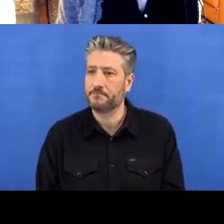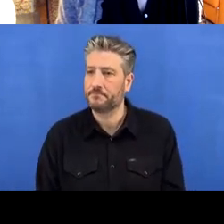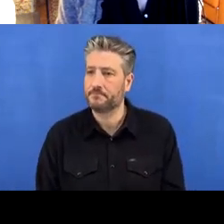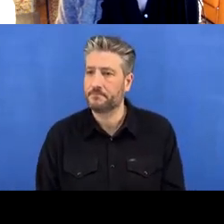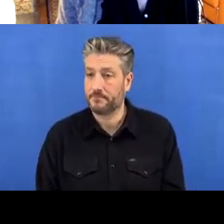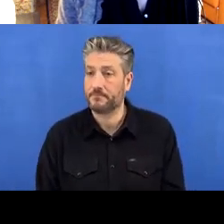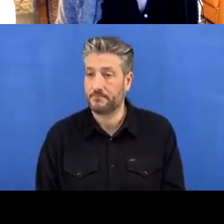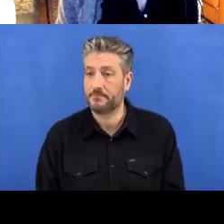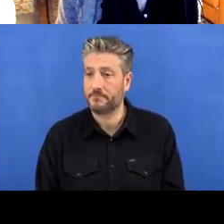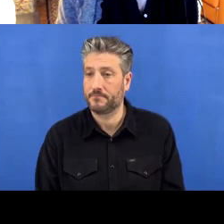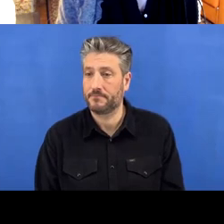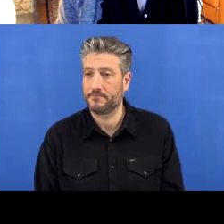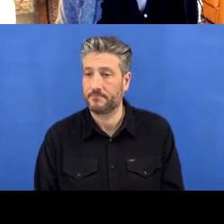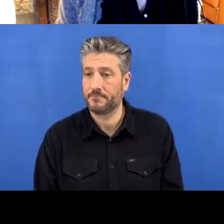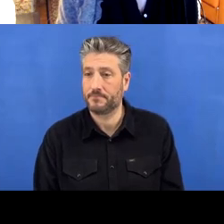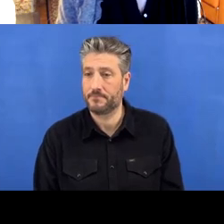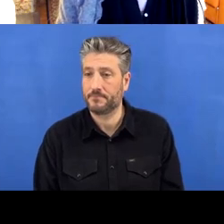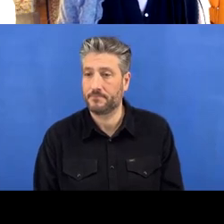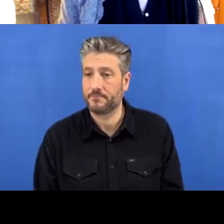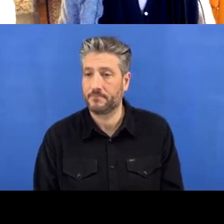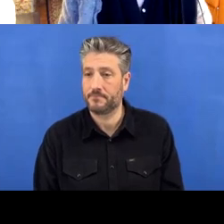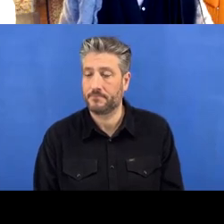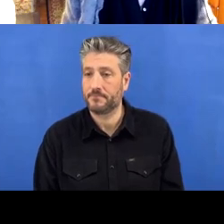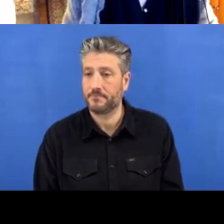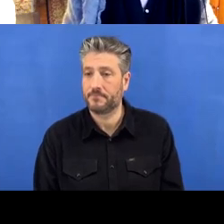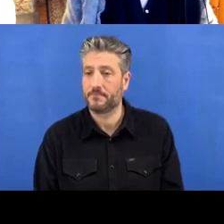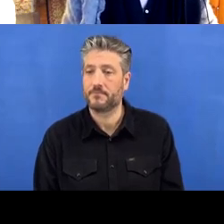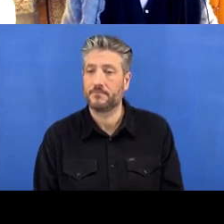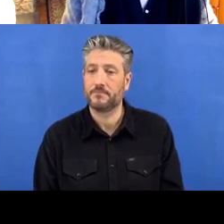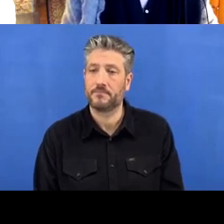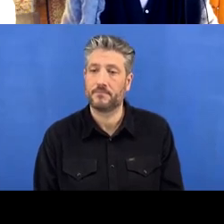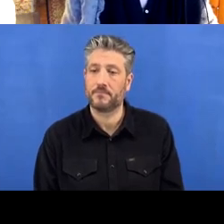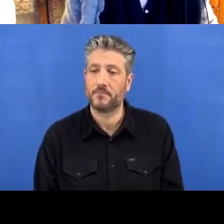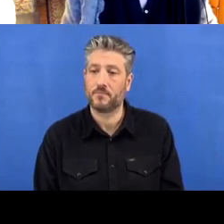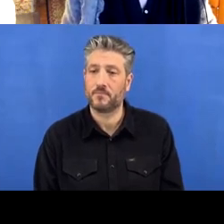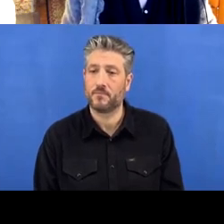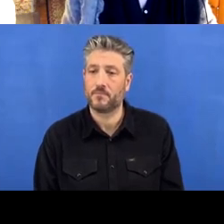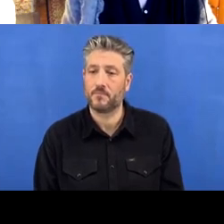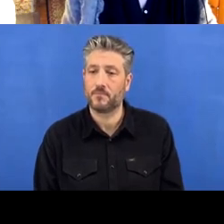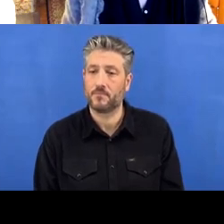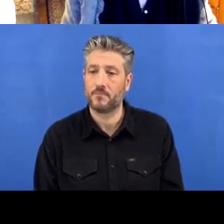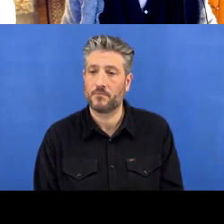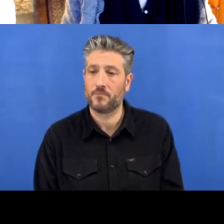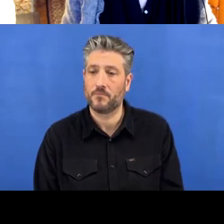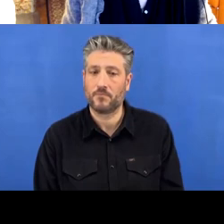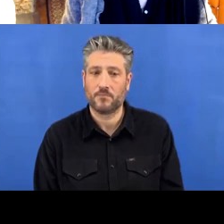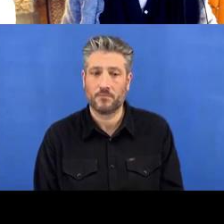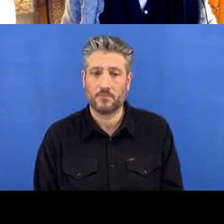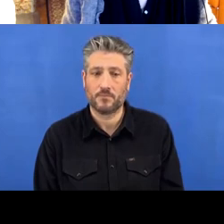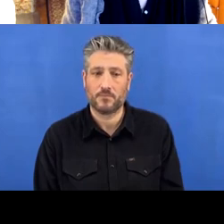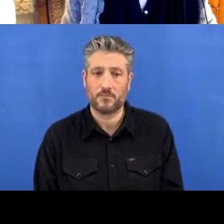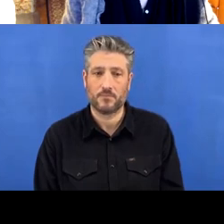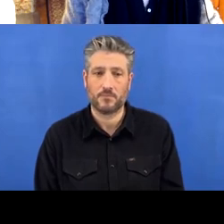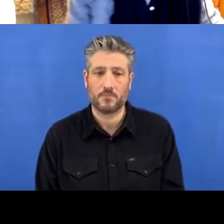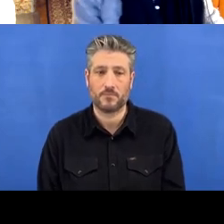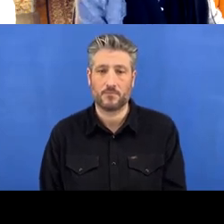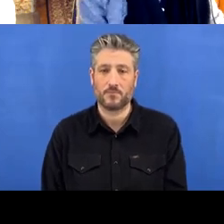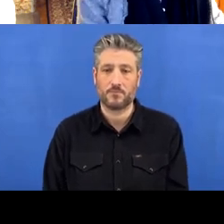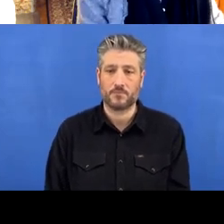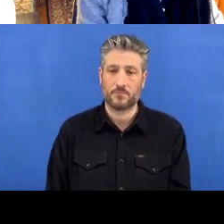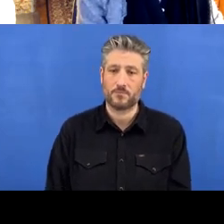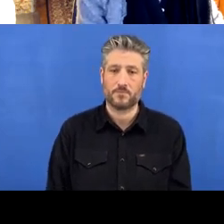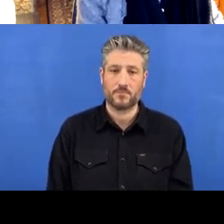and then ‘Commit’.